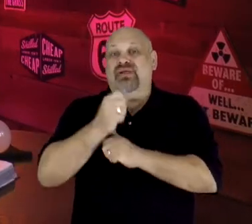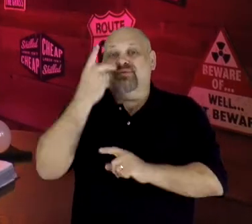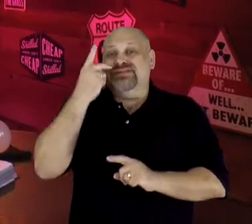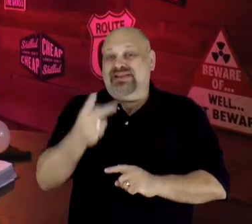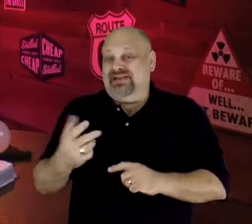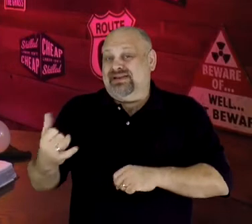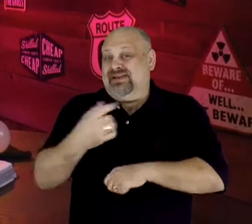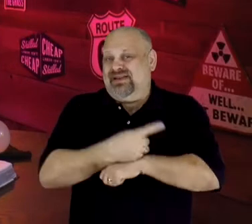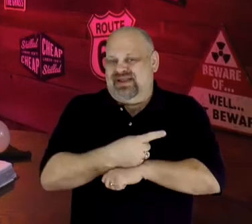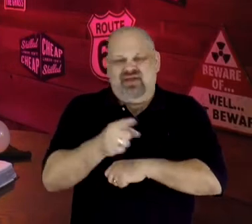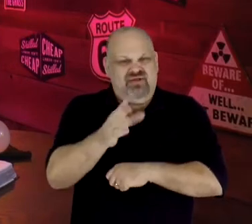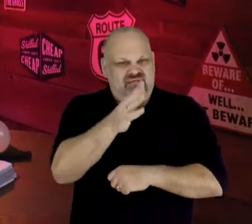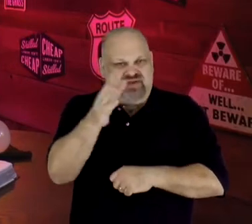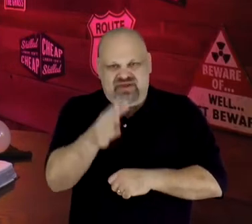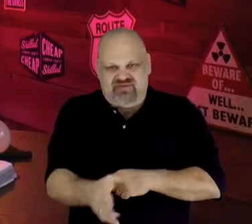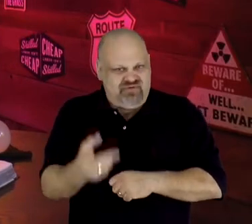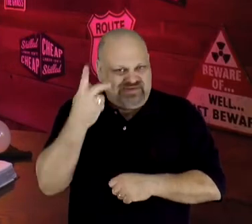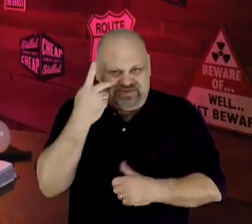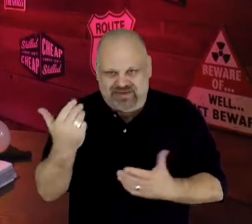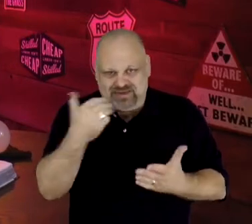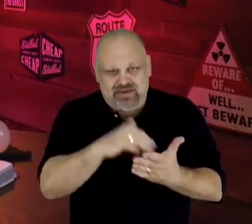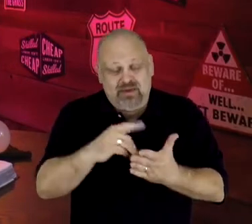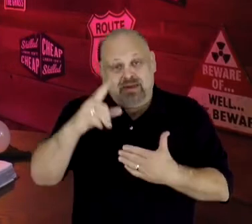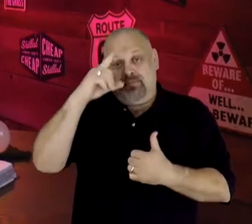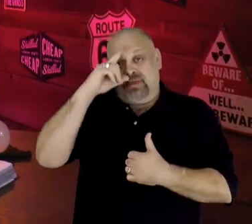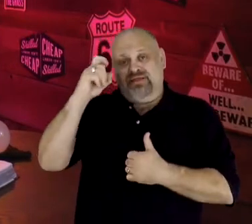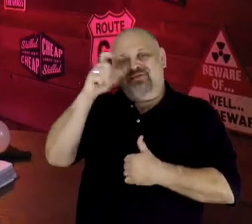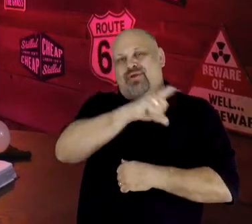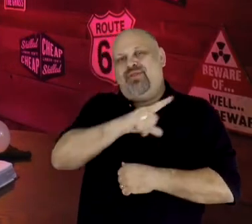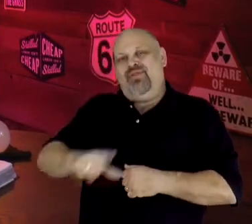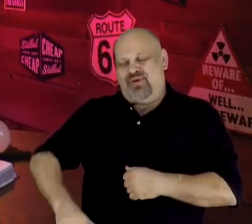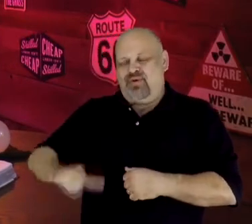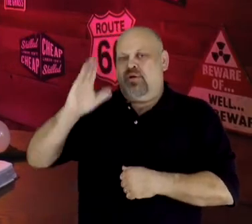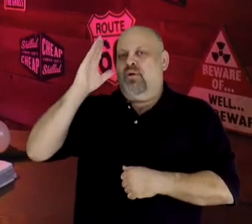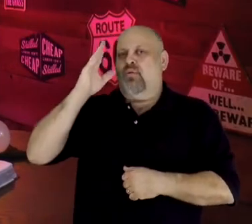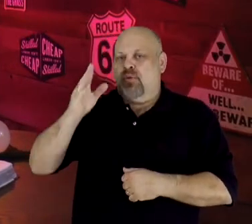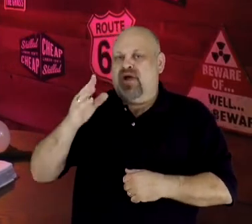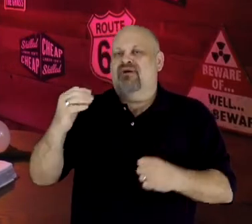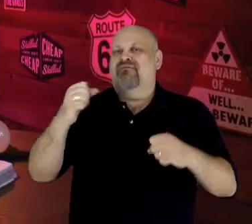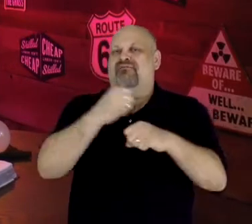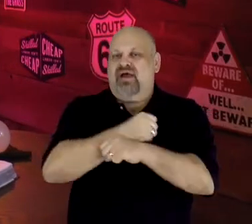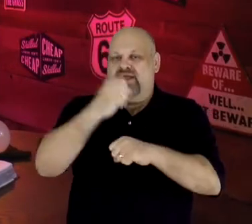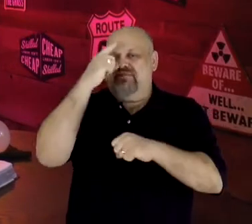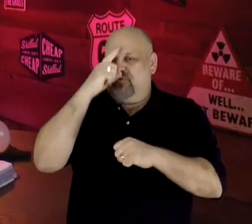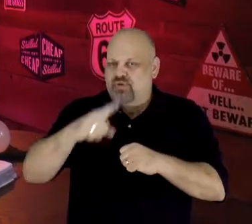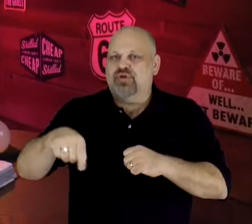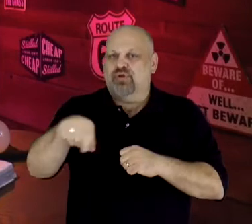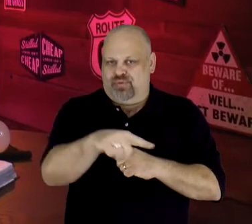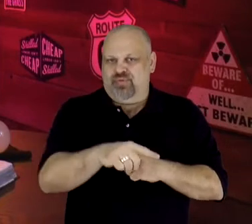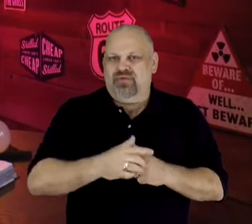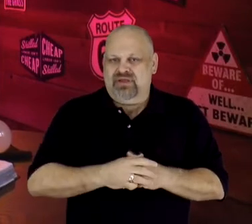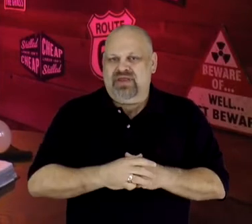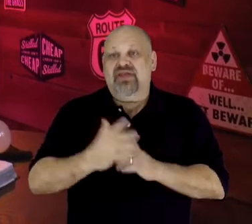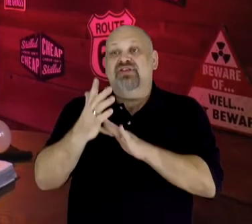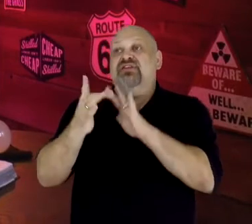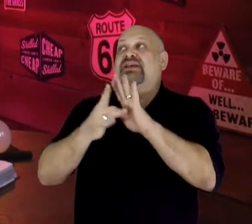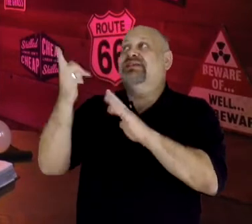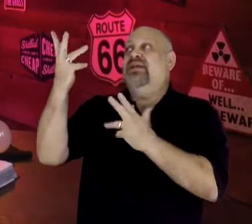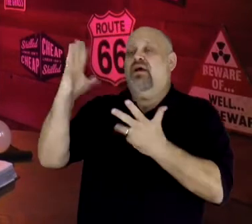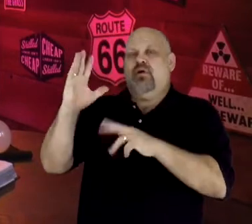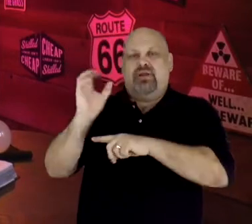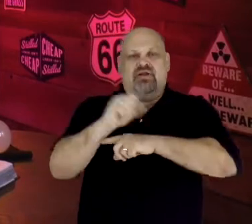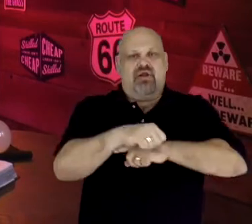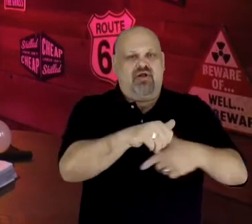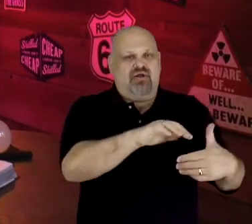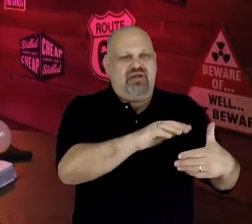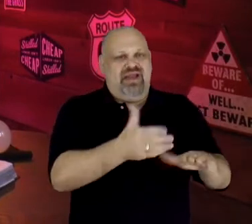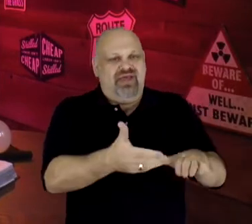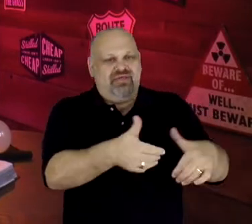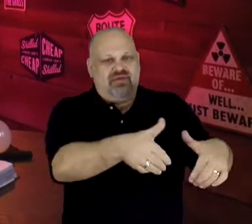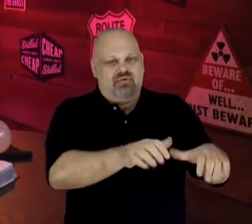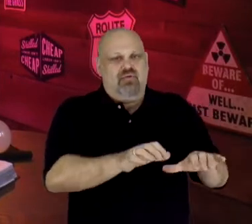you will never see again," because "The Lord will fight for you." Jesus already conquered death in the grave!